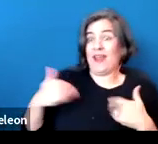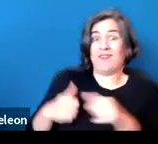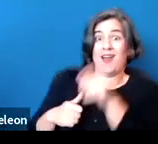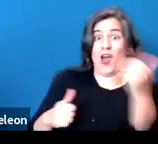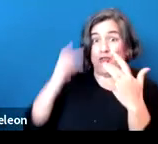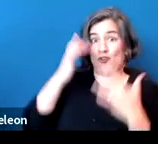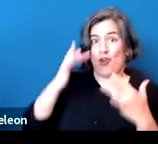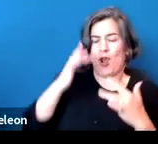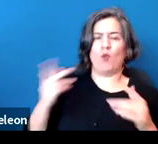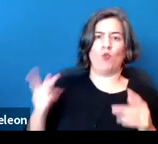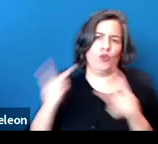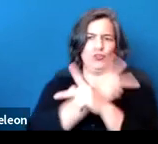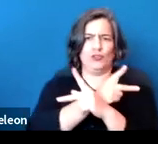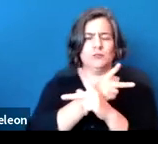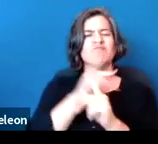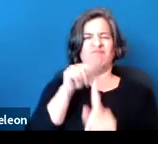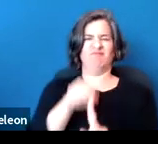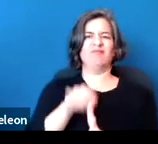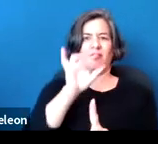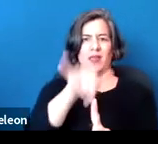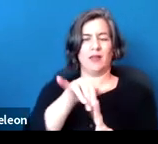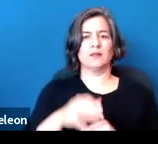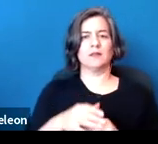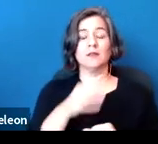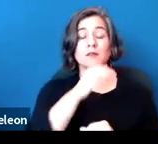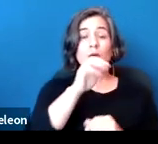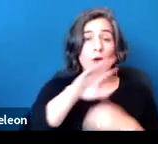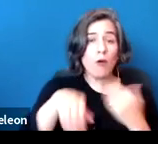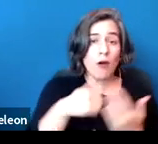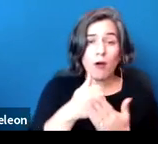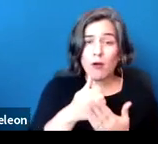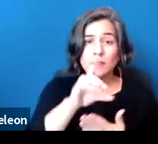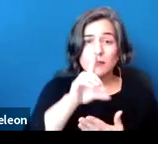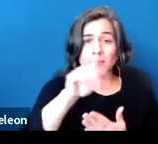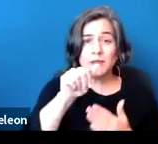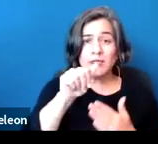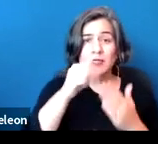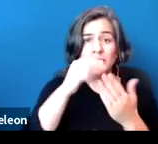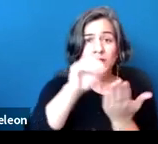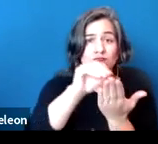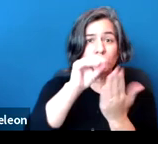Virtually all disabilities under California housing law -- I'm sorry. Excuse me.